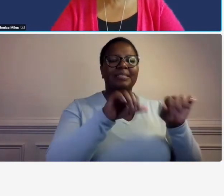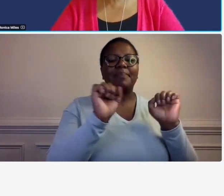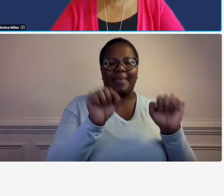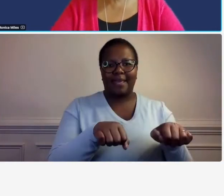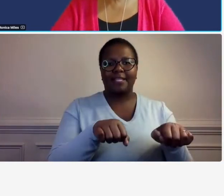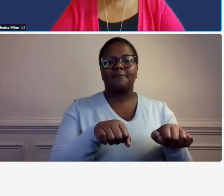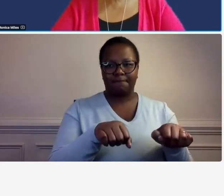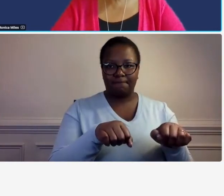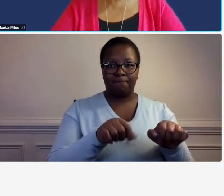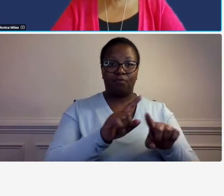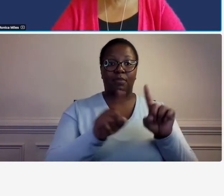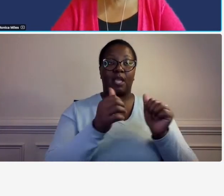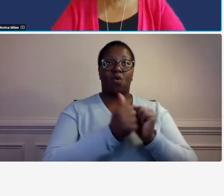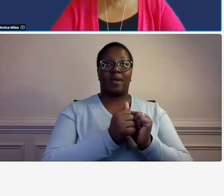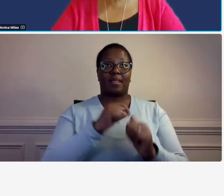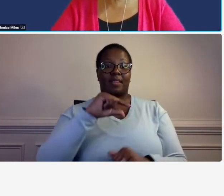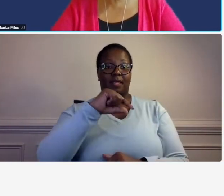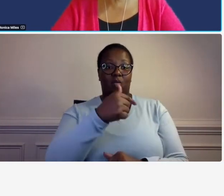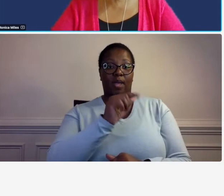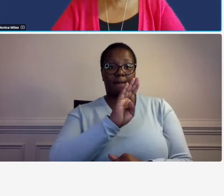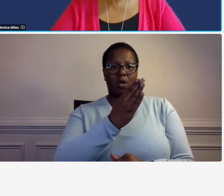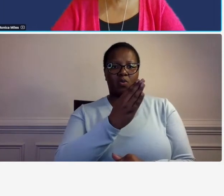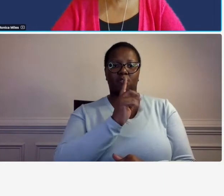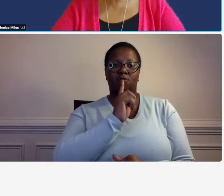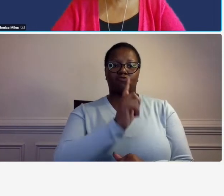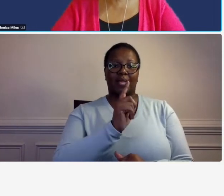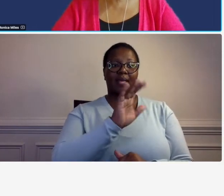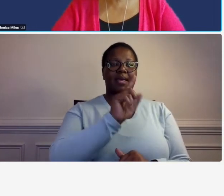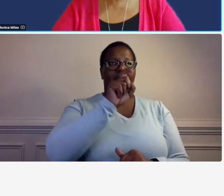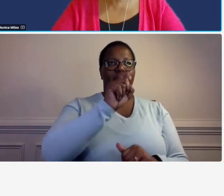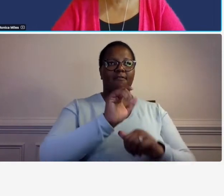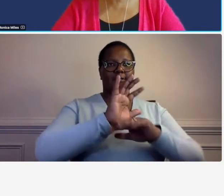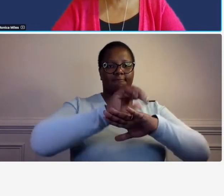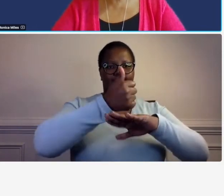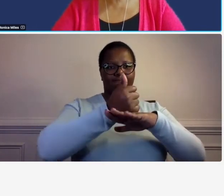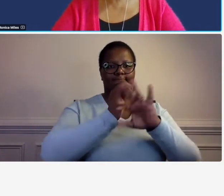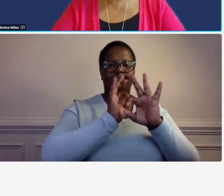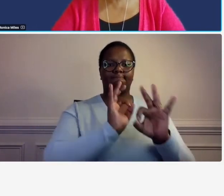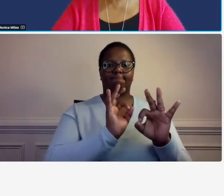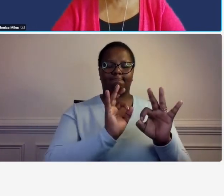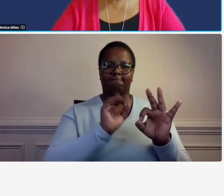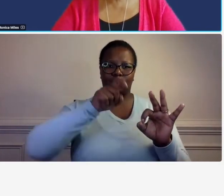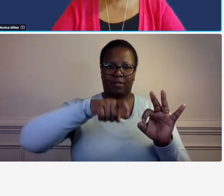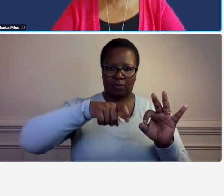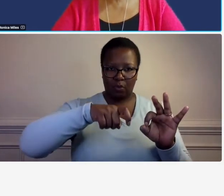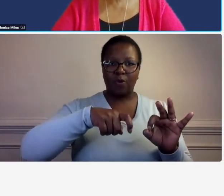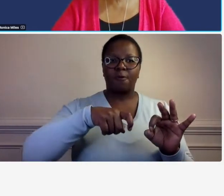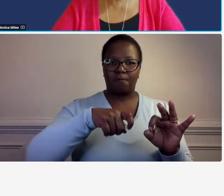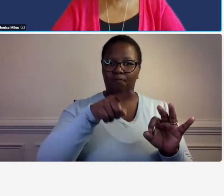quickbooks and with all systems it has to be set up properly so you can't really use it right out